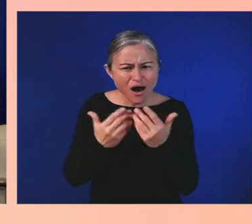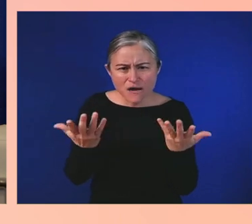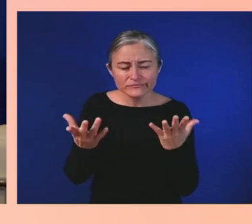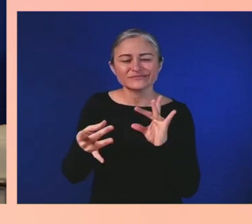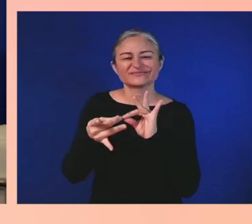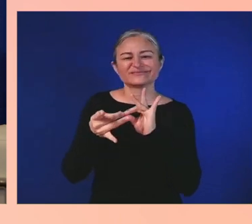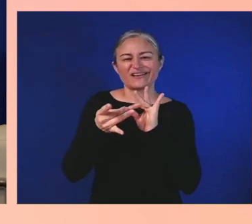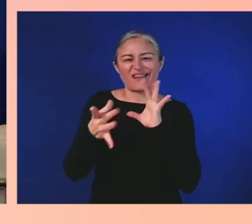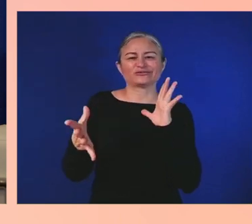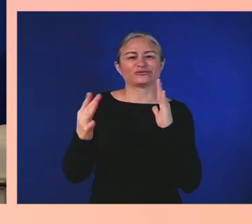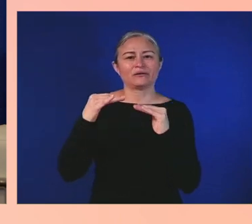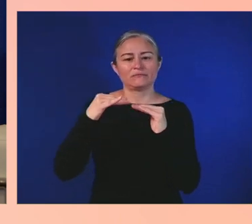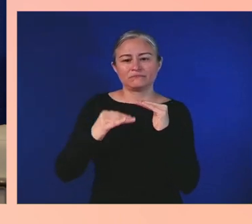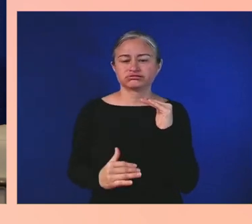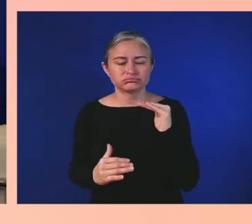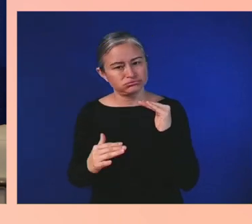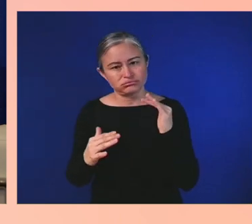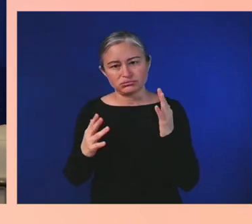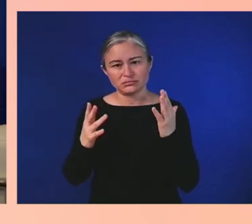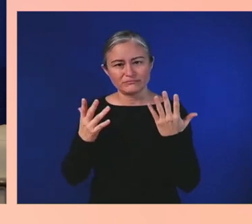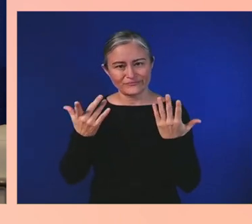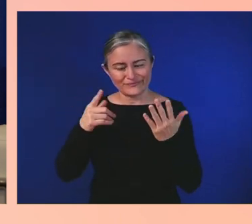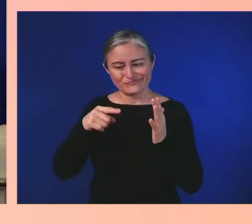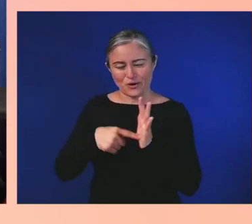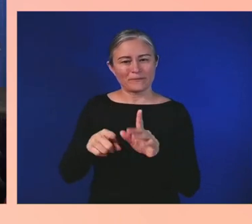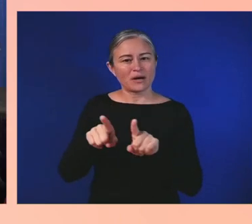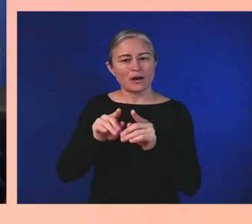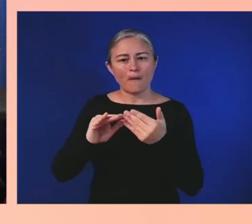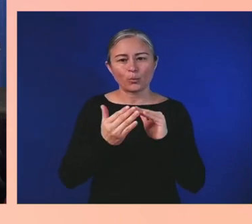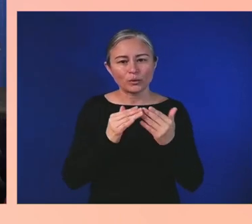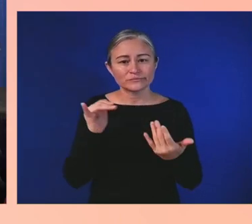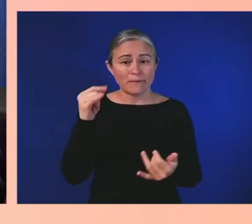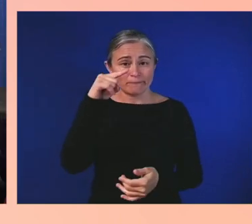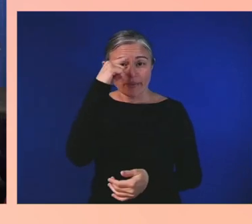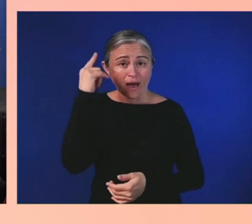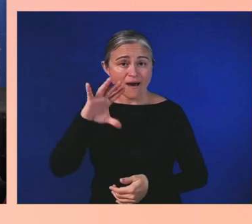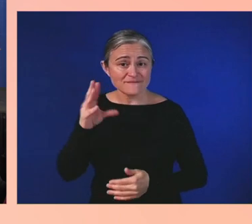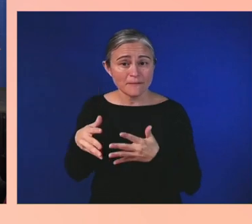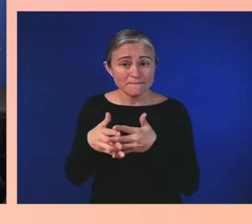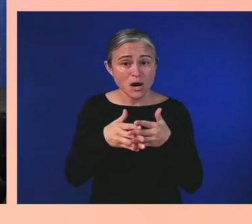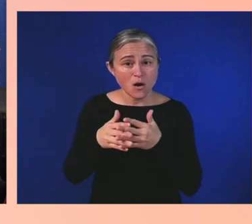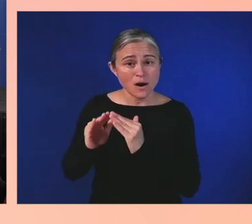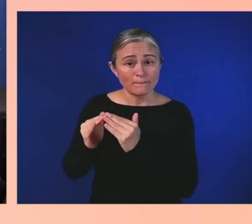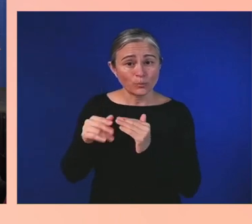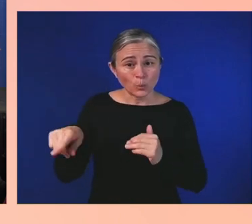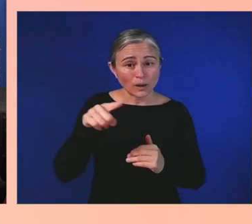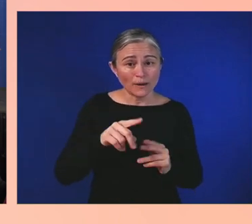and people with disabilities? Disability of mental health comes in so many forms.